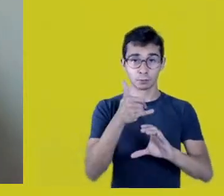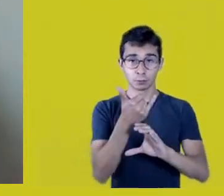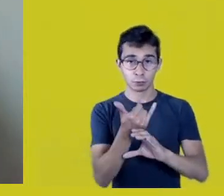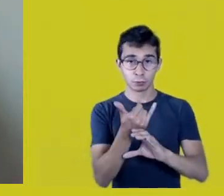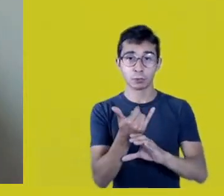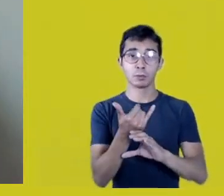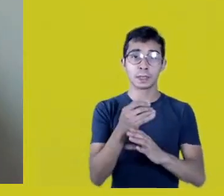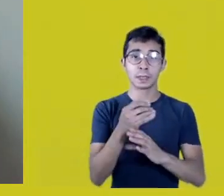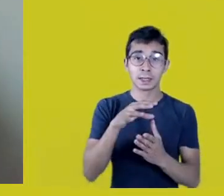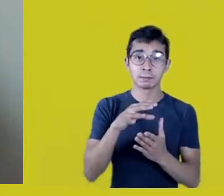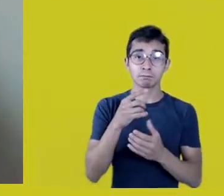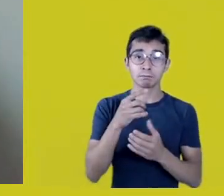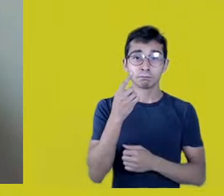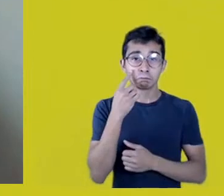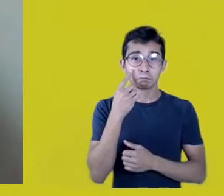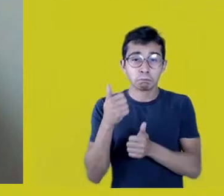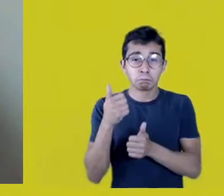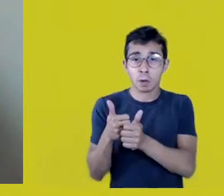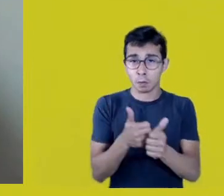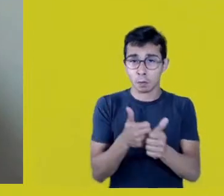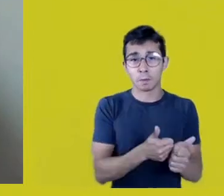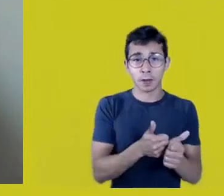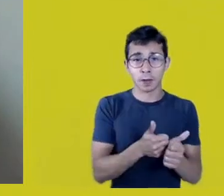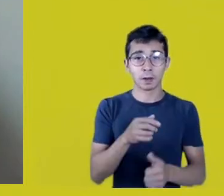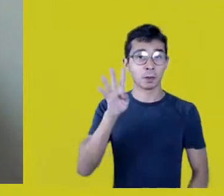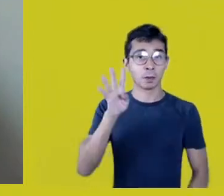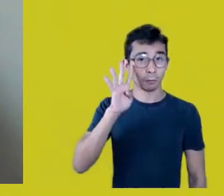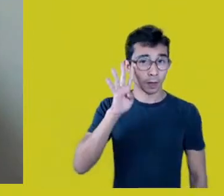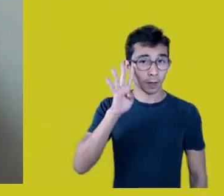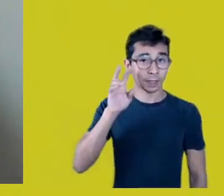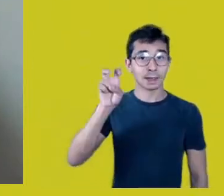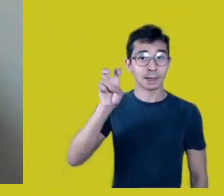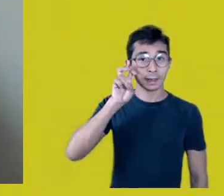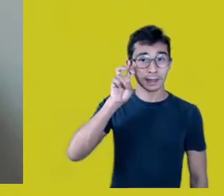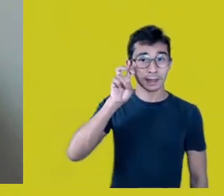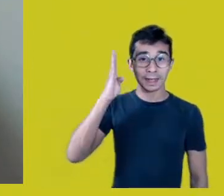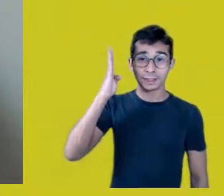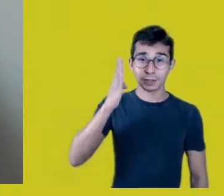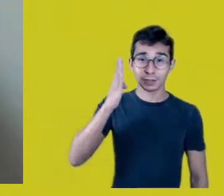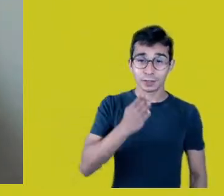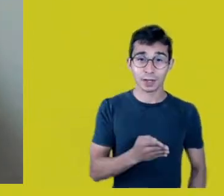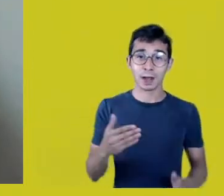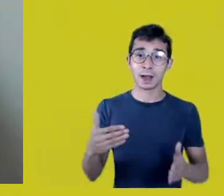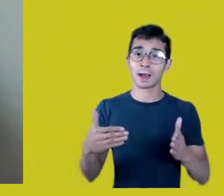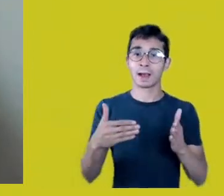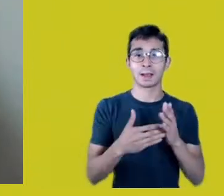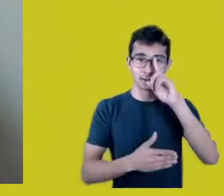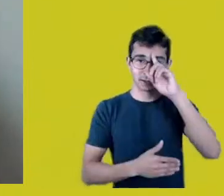every Wednesday and Thursday till October 29. The second stage, which will begin in November,